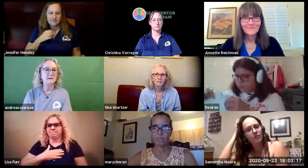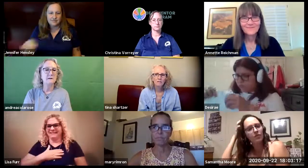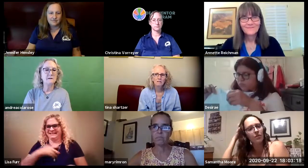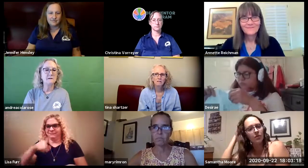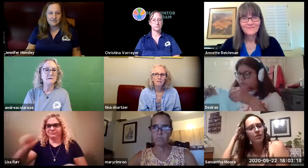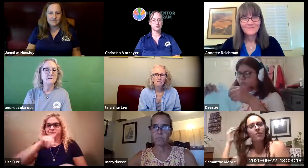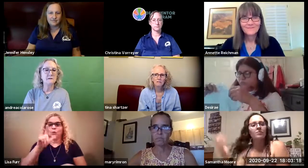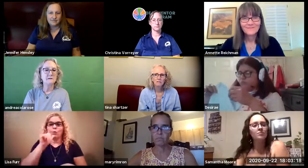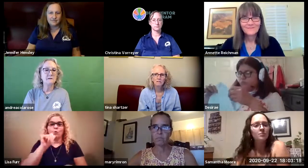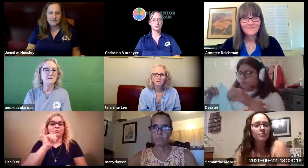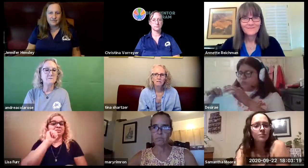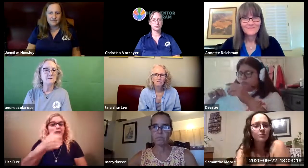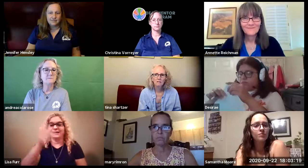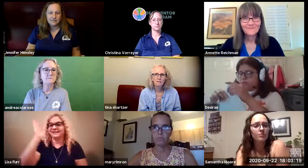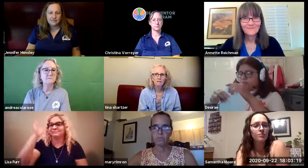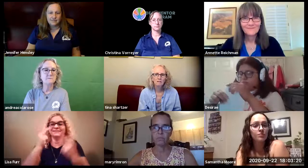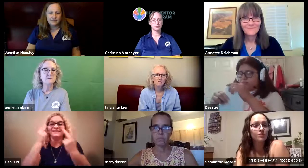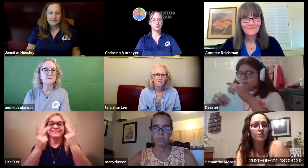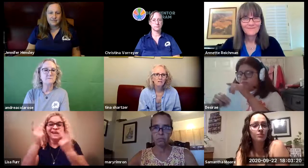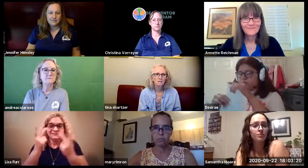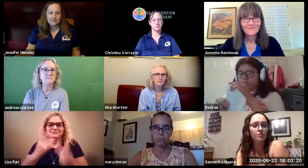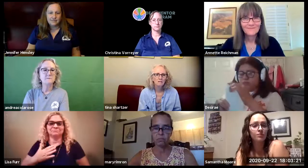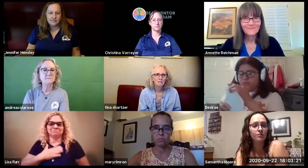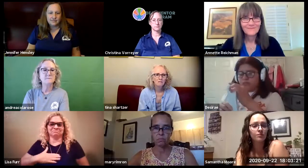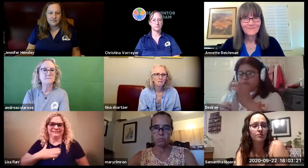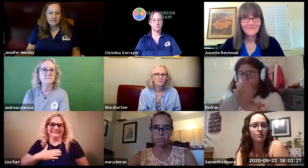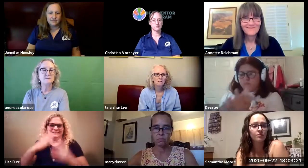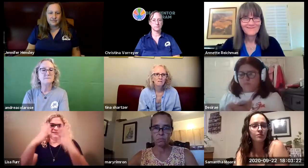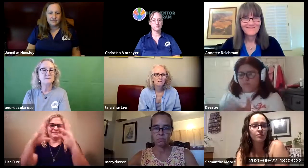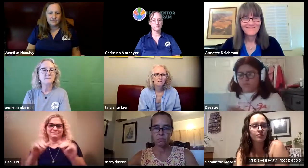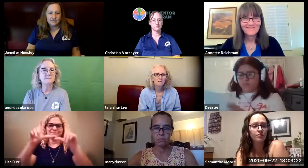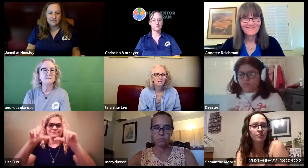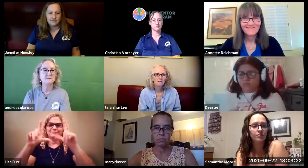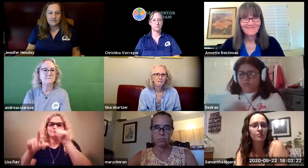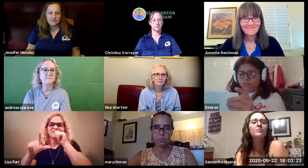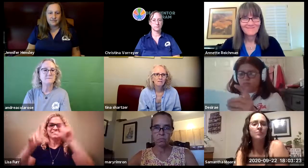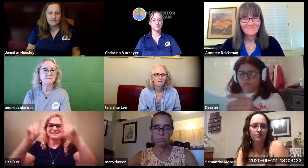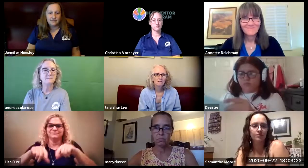that point and ask your questions